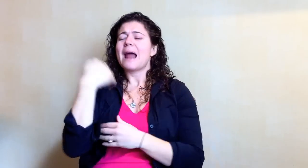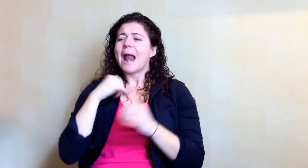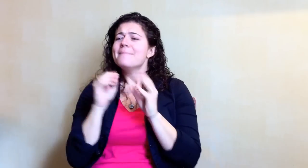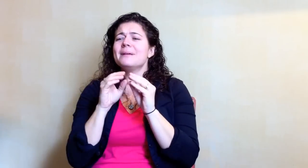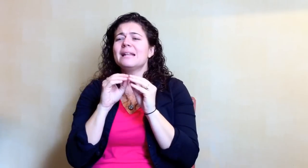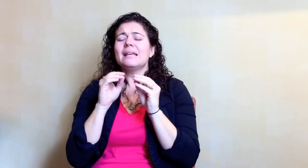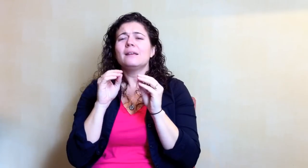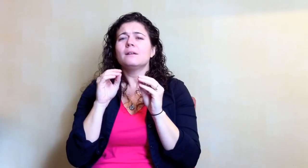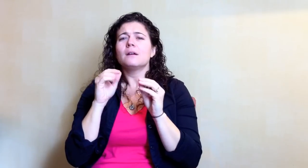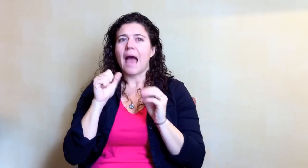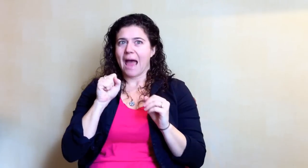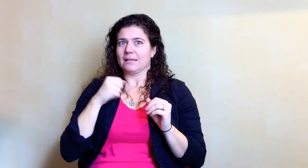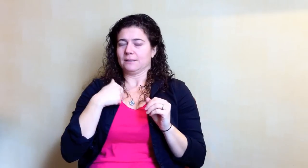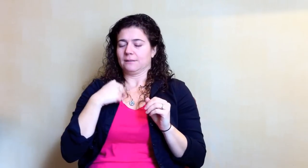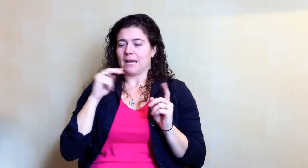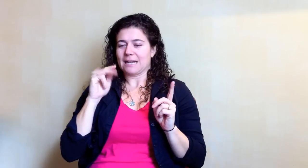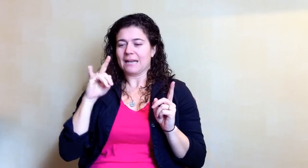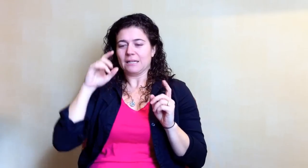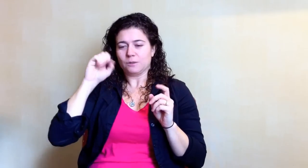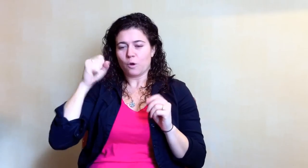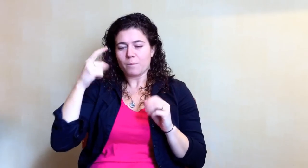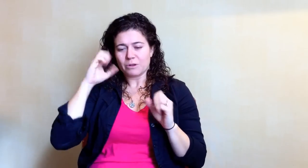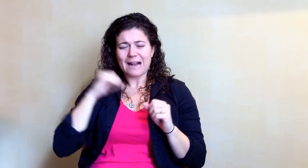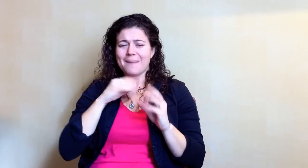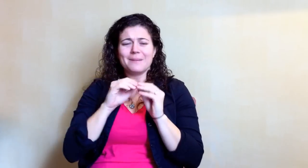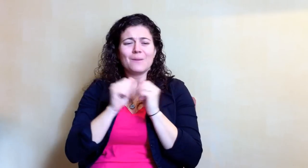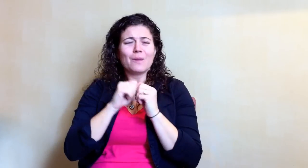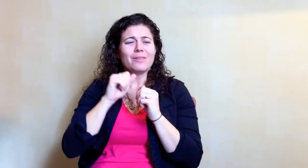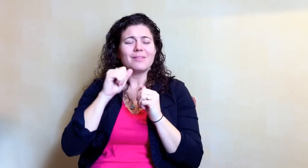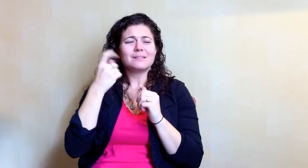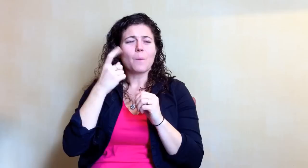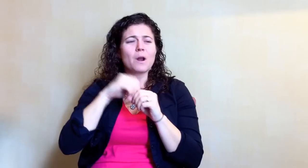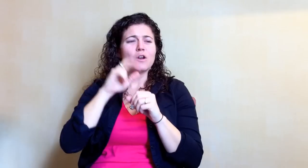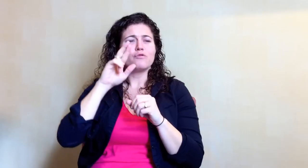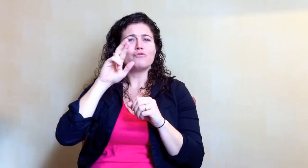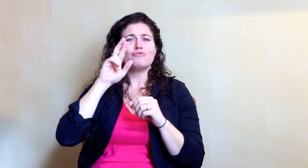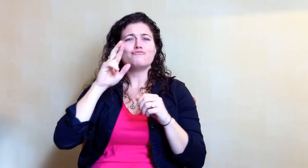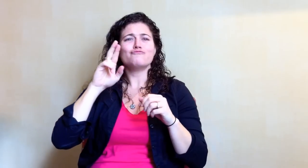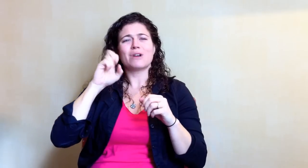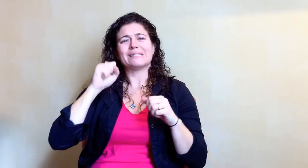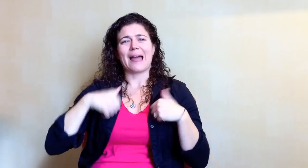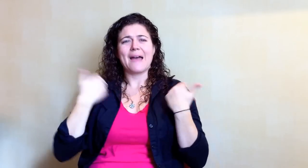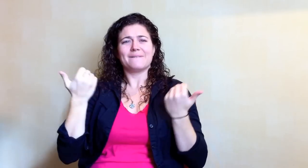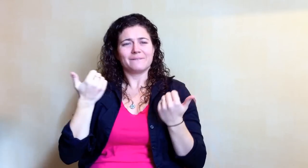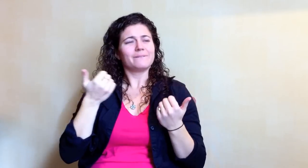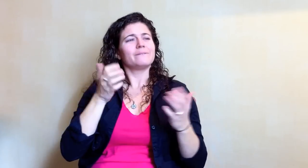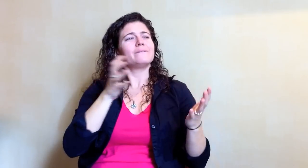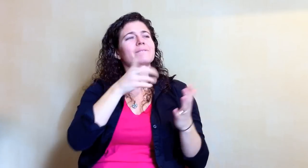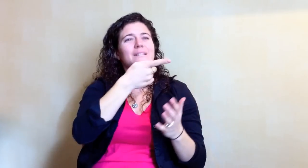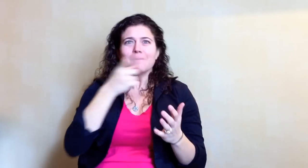That following Monday, I had a meeting as NTID President regarding with residential life. One person I chatted with